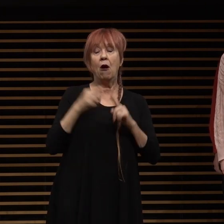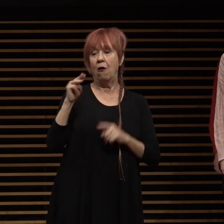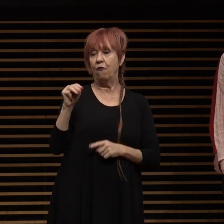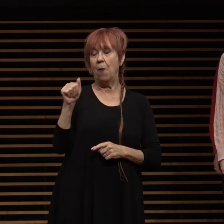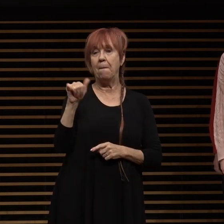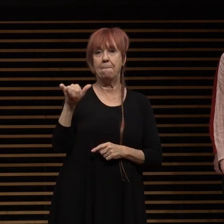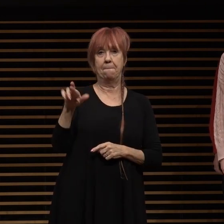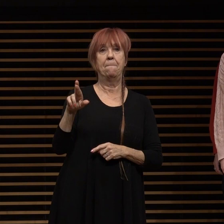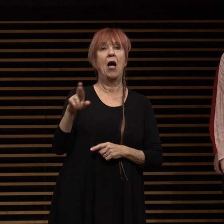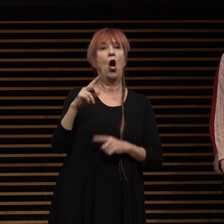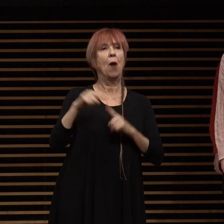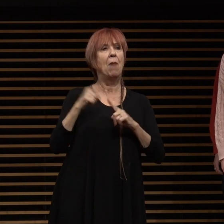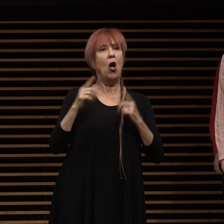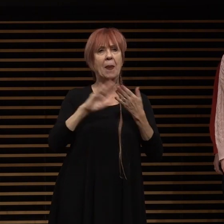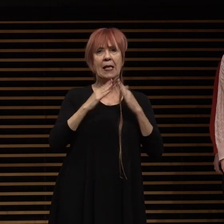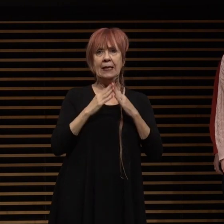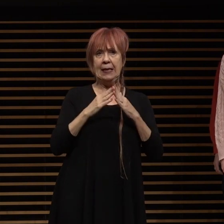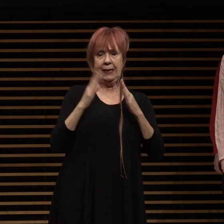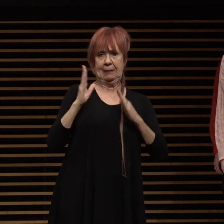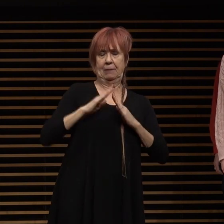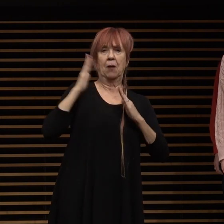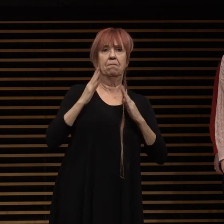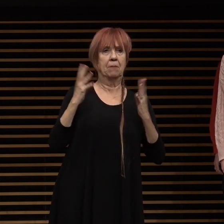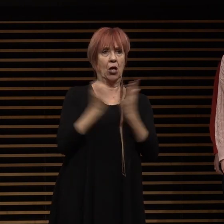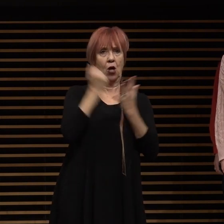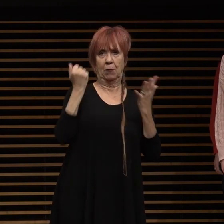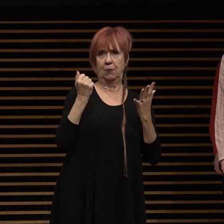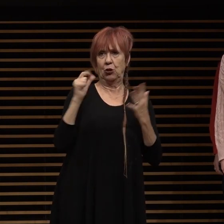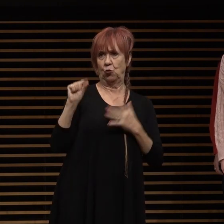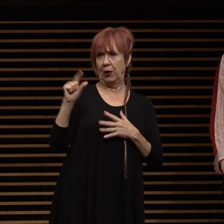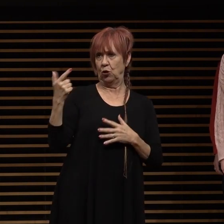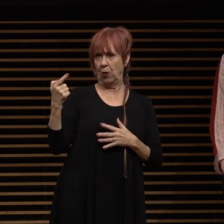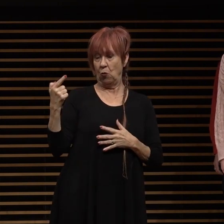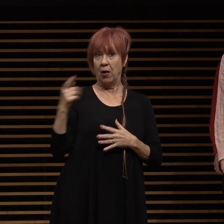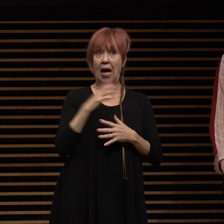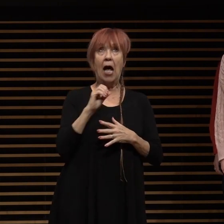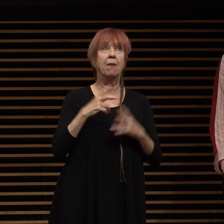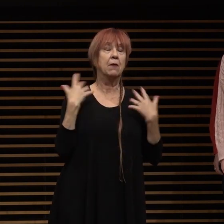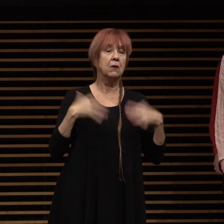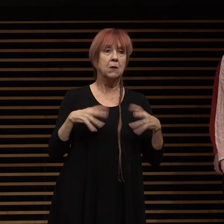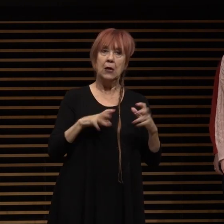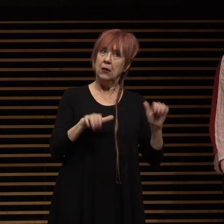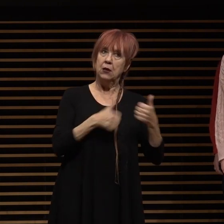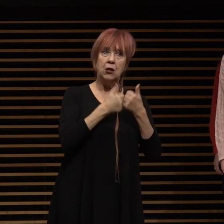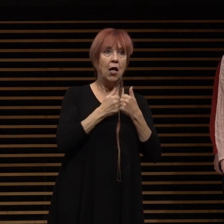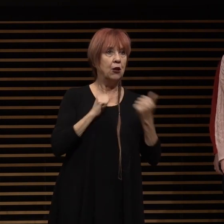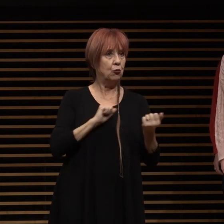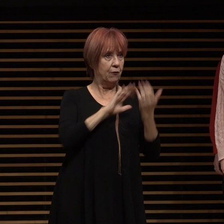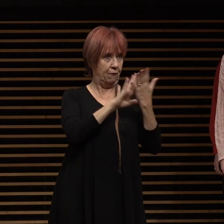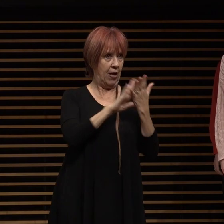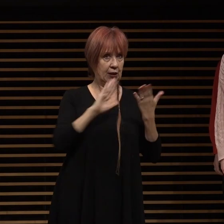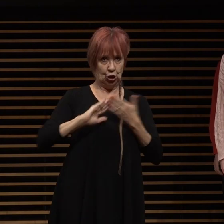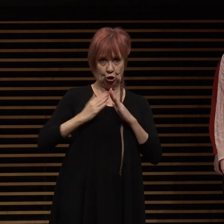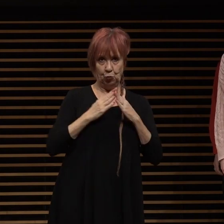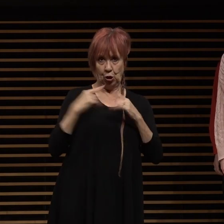major accomplishments in 2021 as well as the incredible challenges we have all